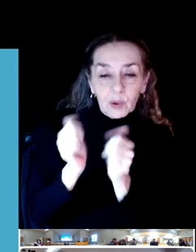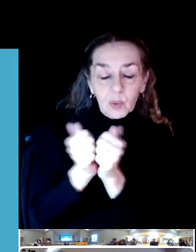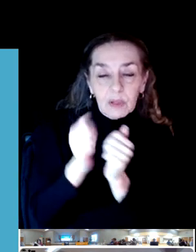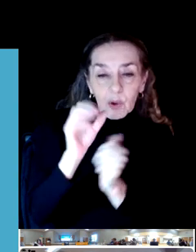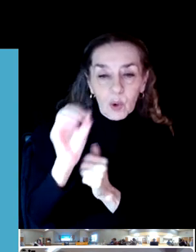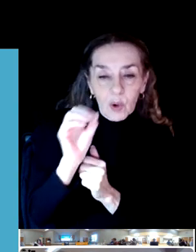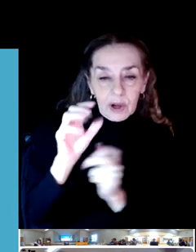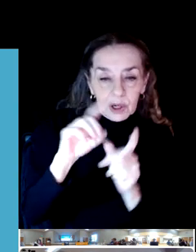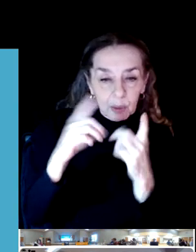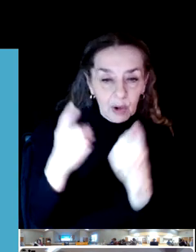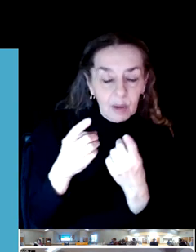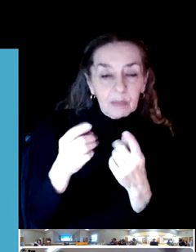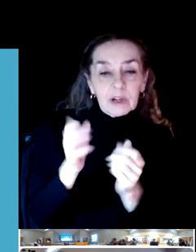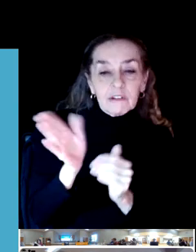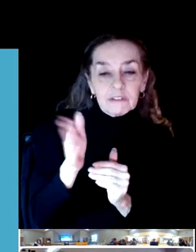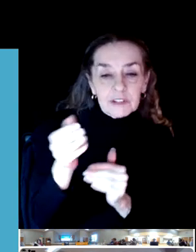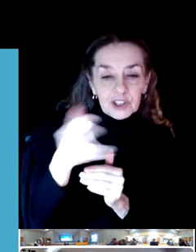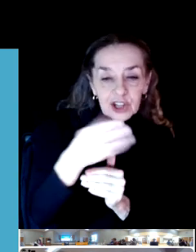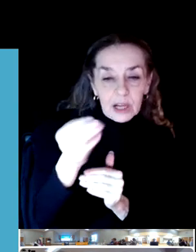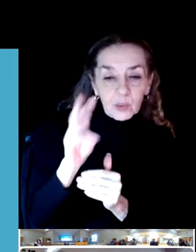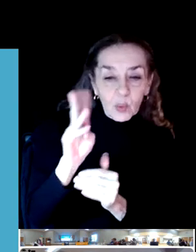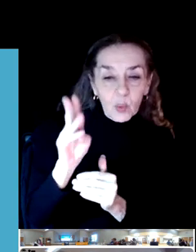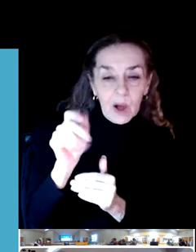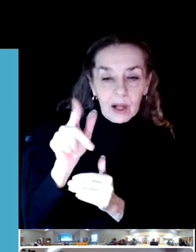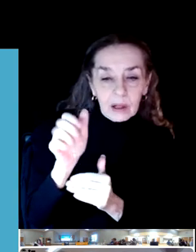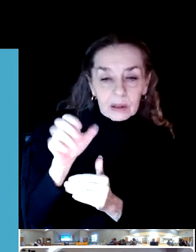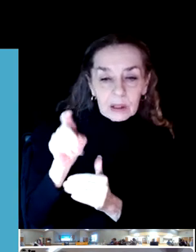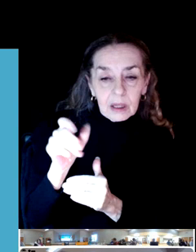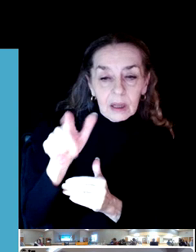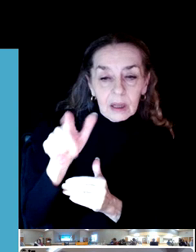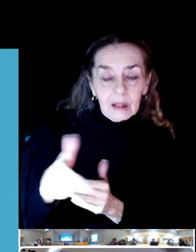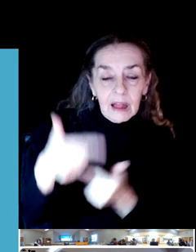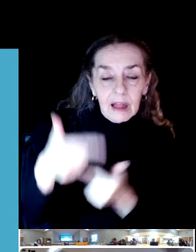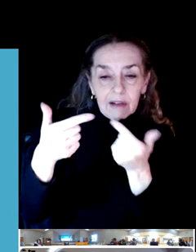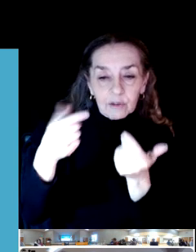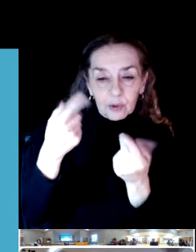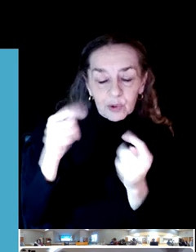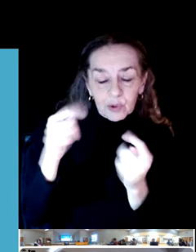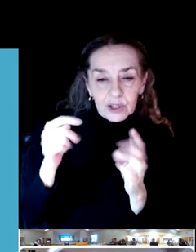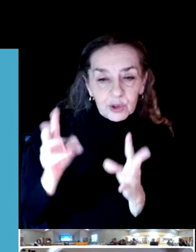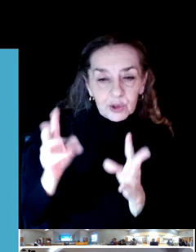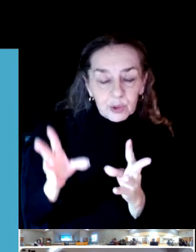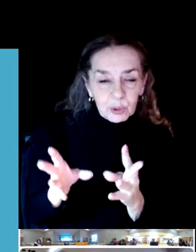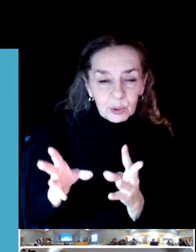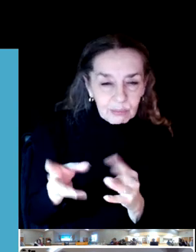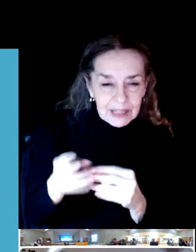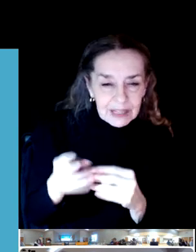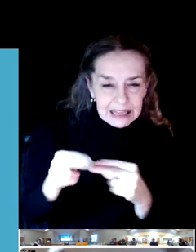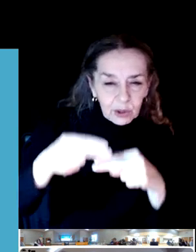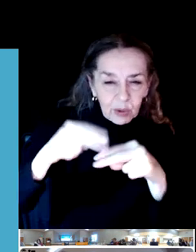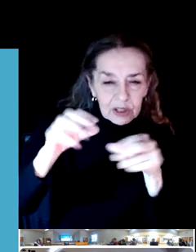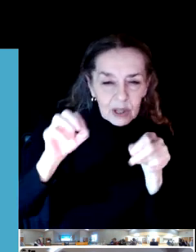to identify the best way to increase opportunities for the community, for the public to, to experience